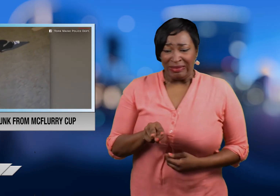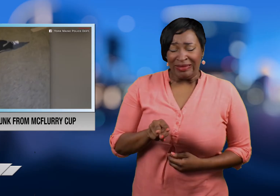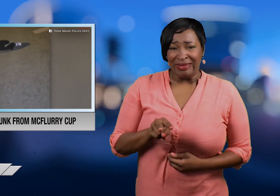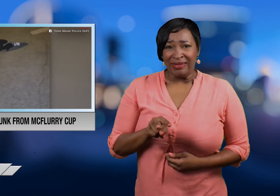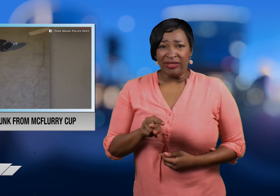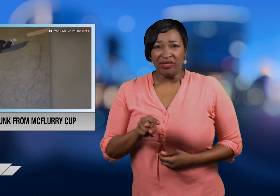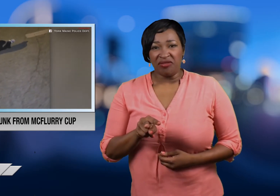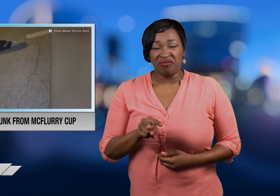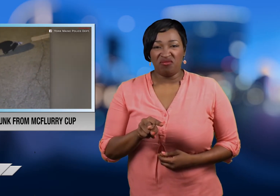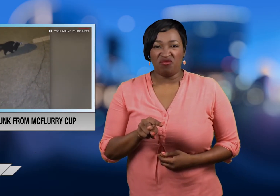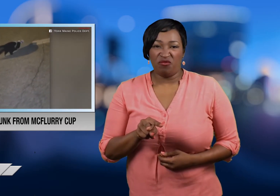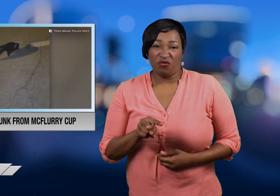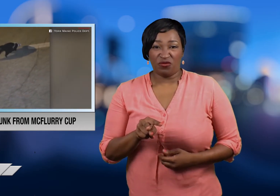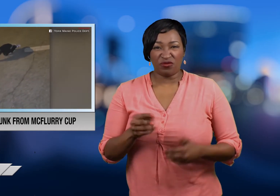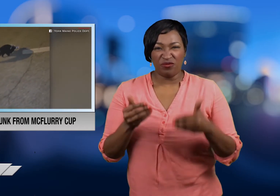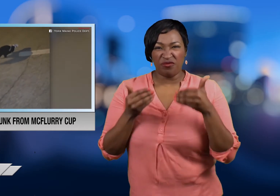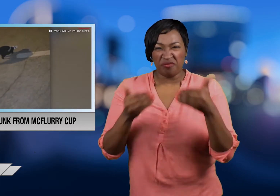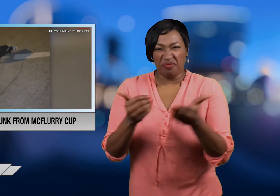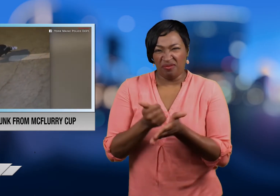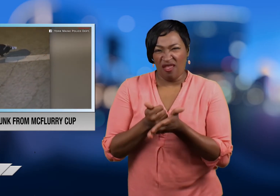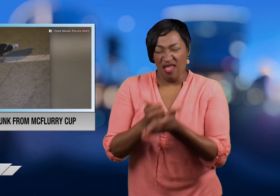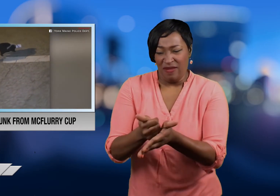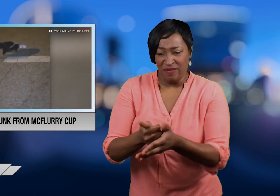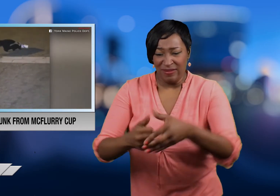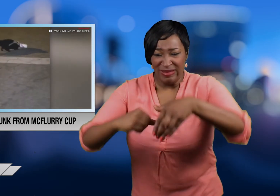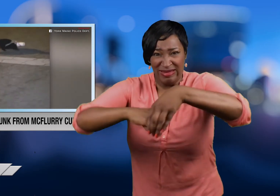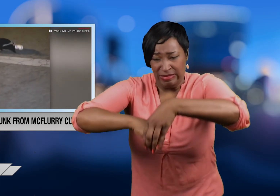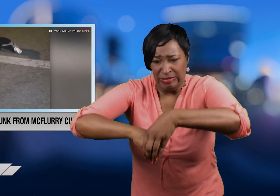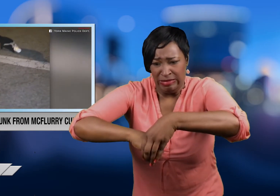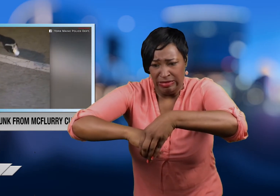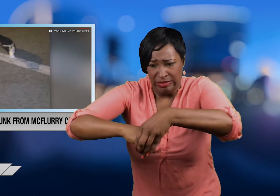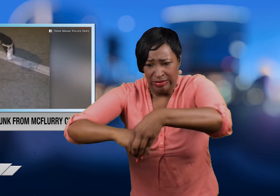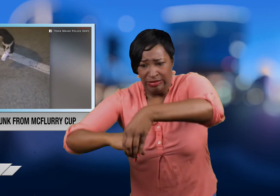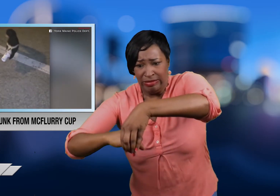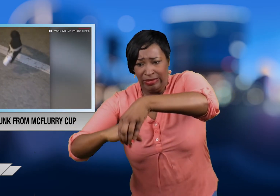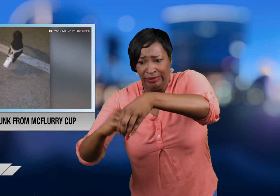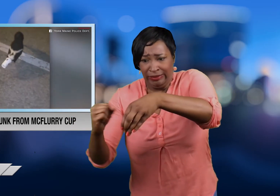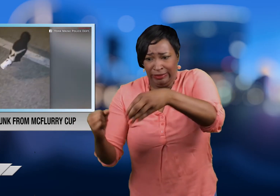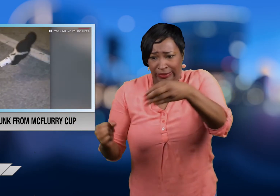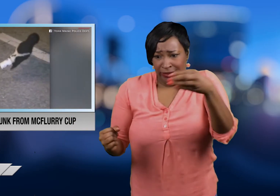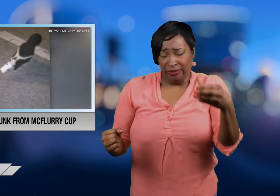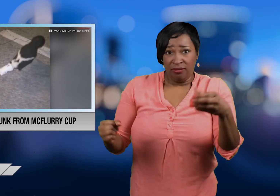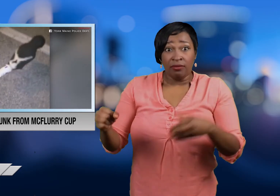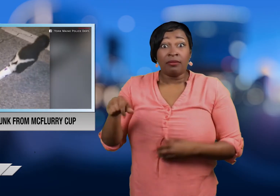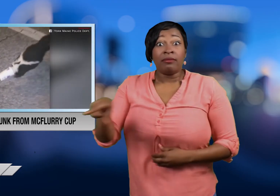But he did it anyway.